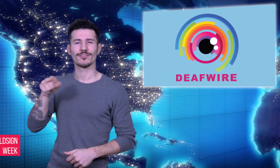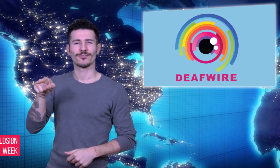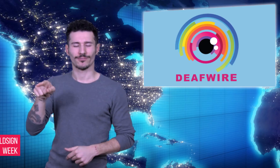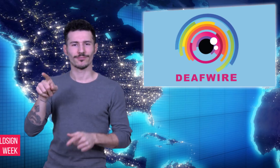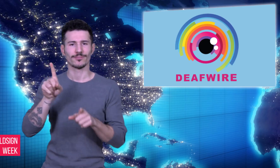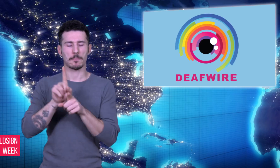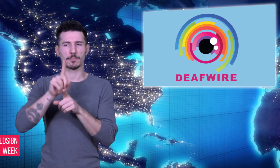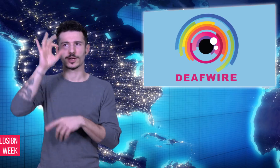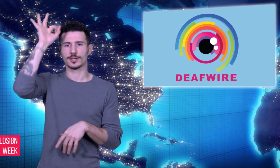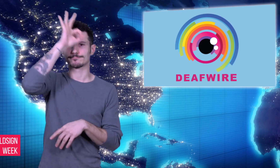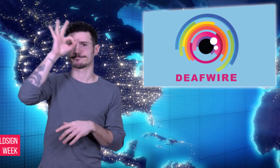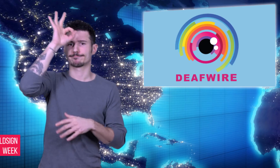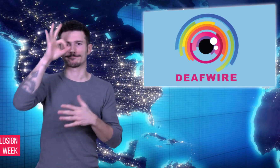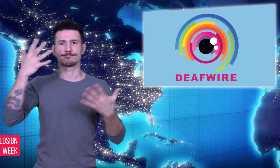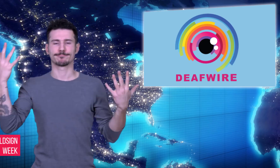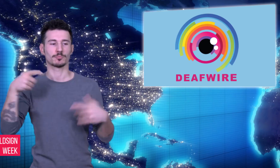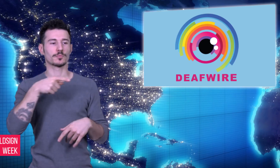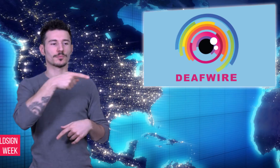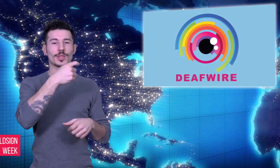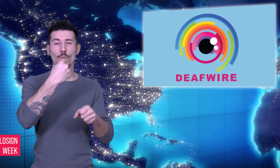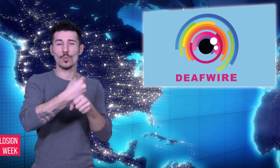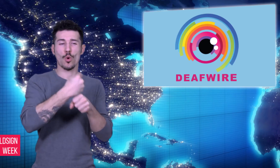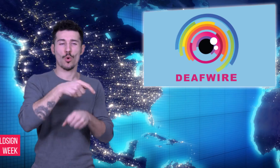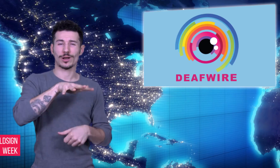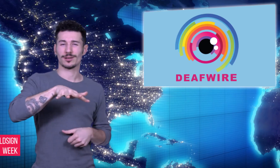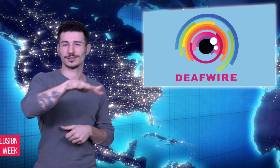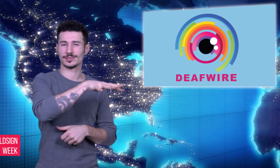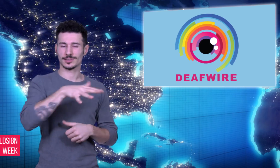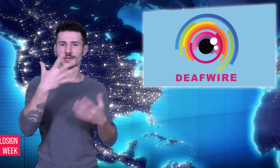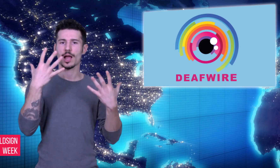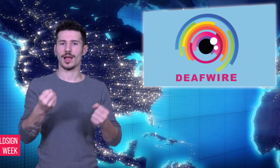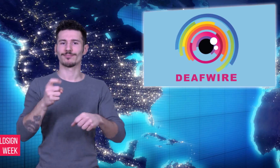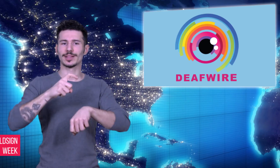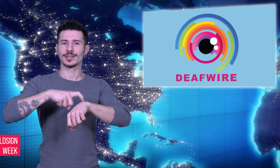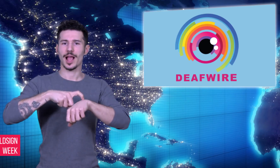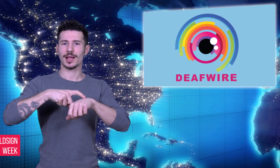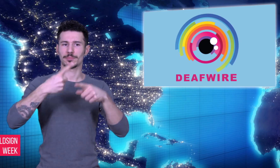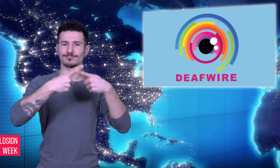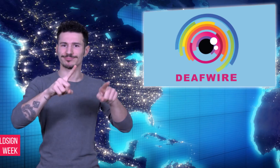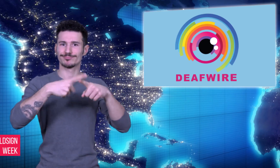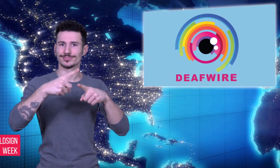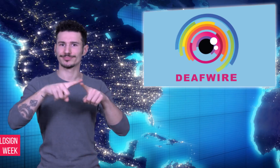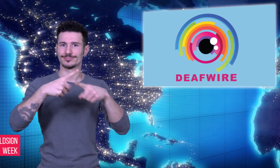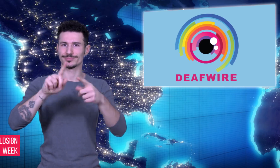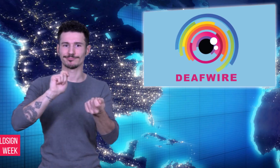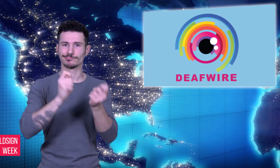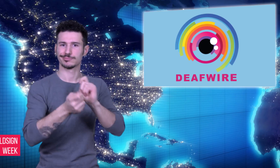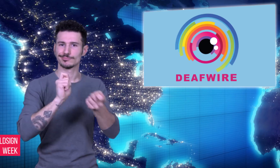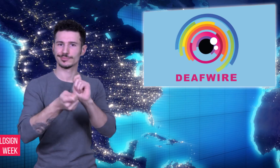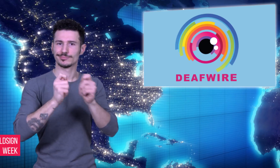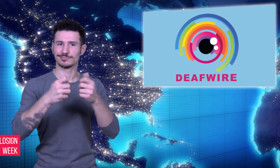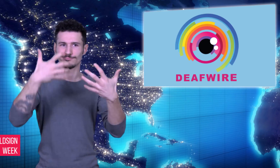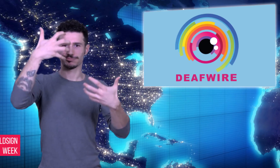sign language interpreters. He never knew he was to check his work